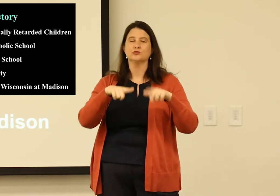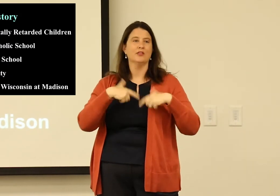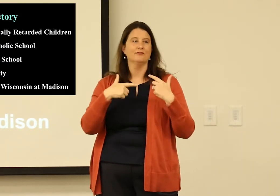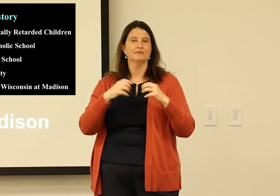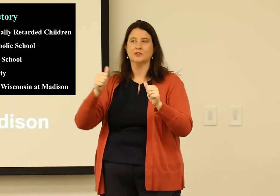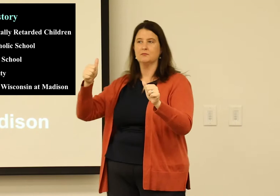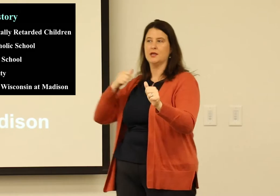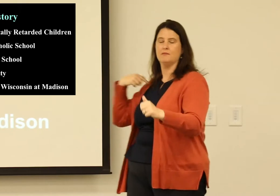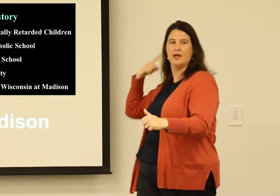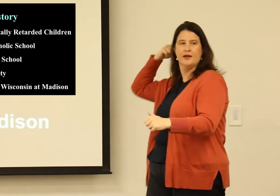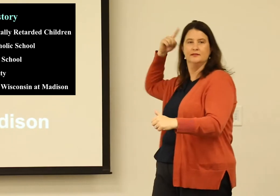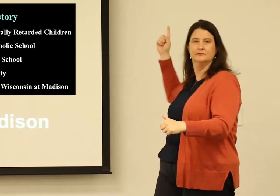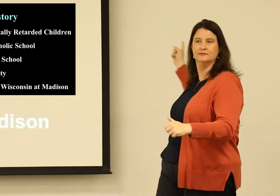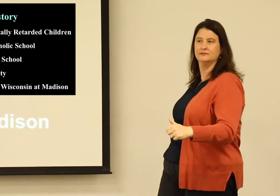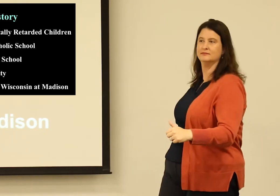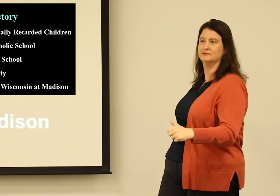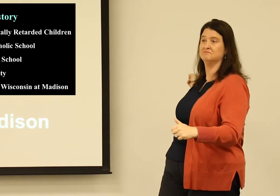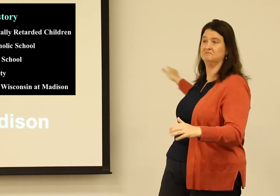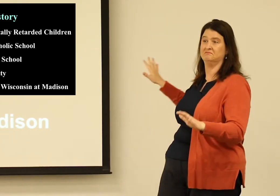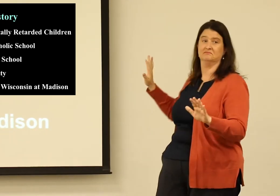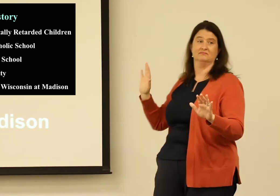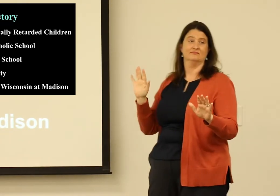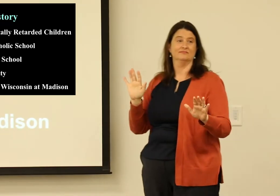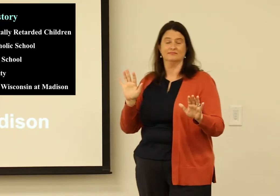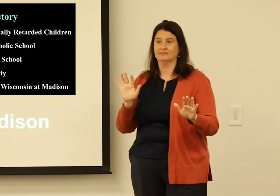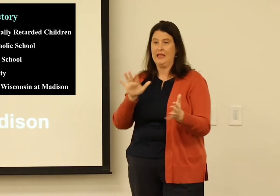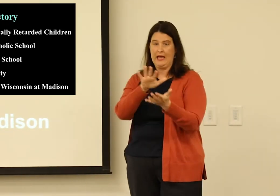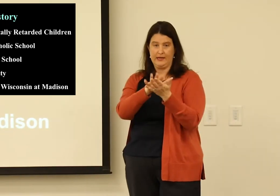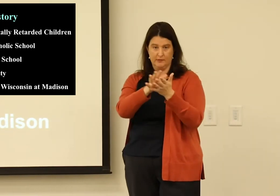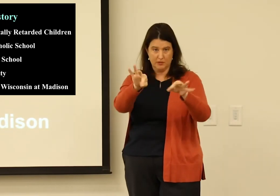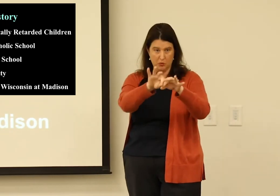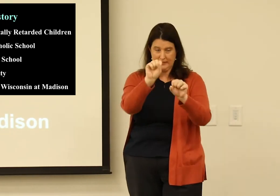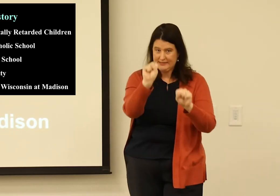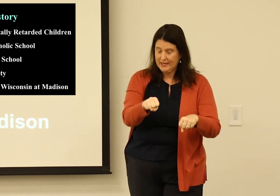as they're teaching. Not having a social life because all the students were behind me.